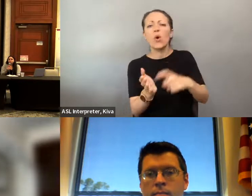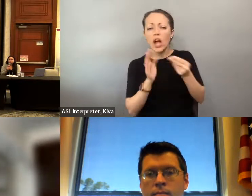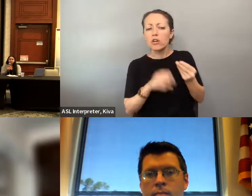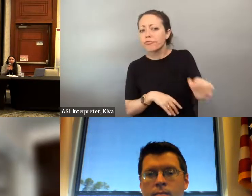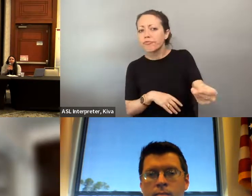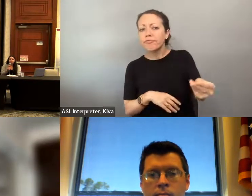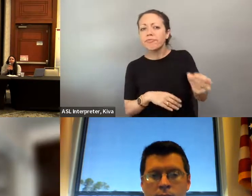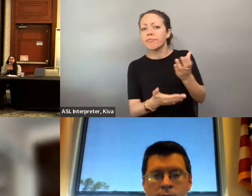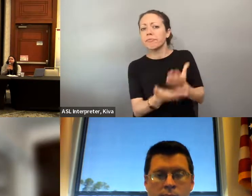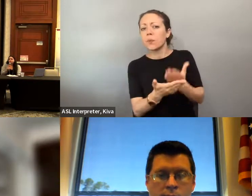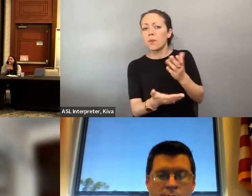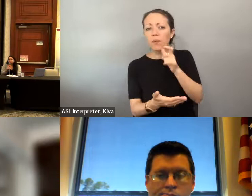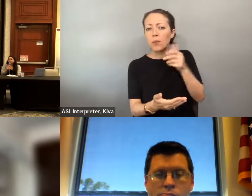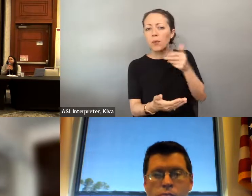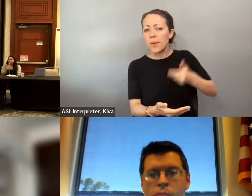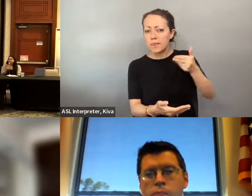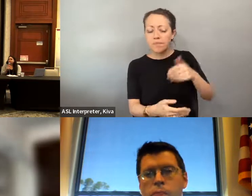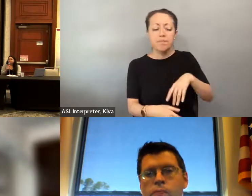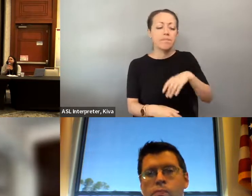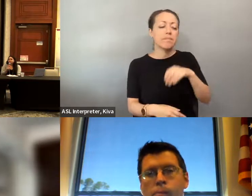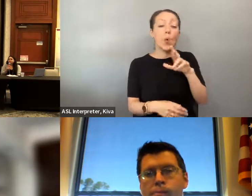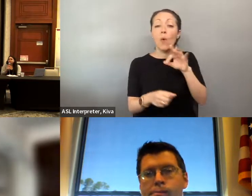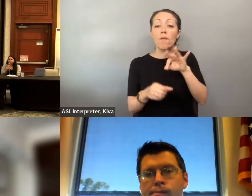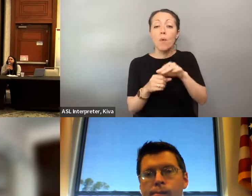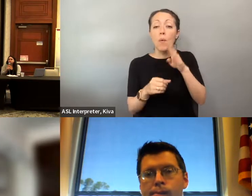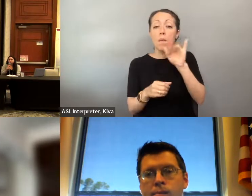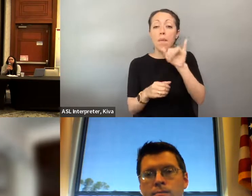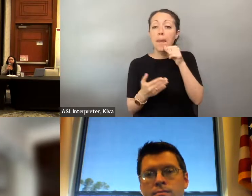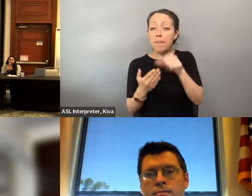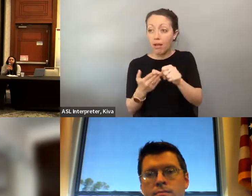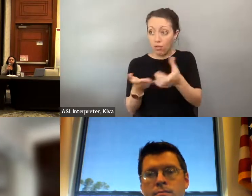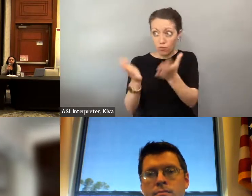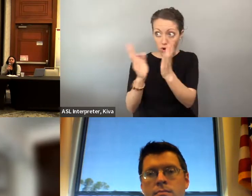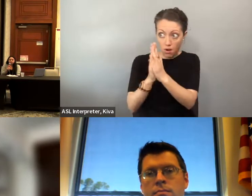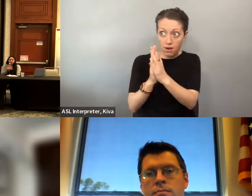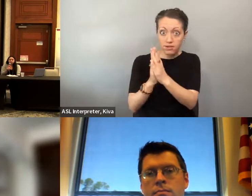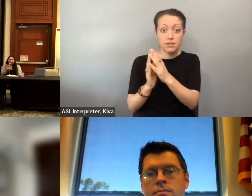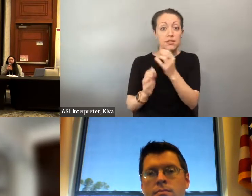what is required of you when you go to vote in person or what might be required for you to submit for a vote by mail